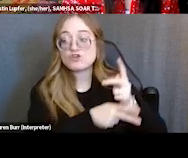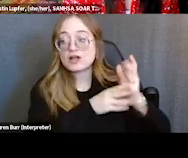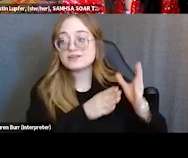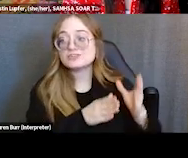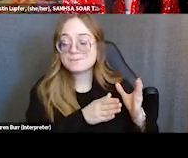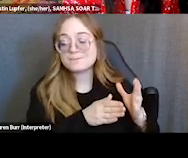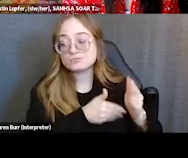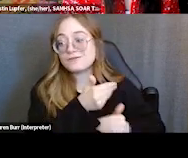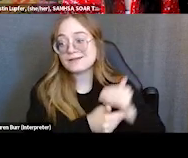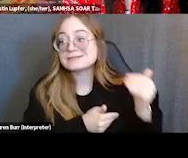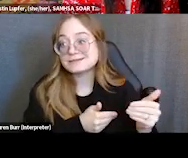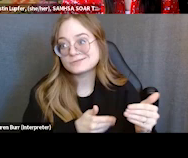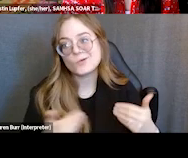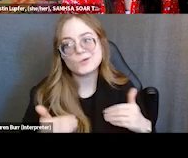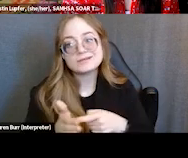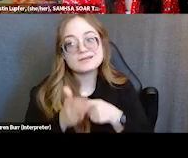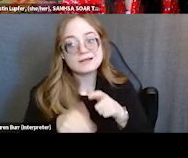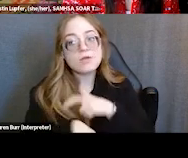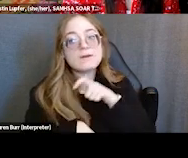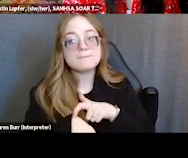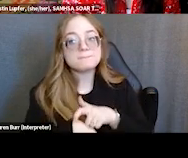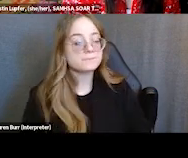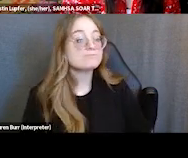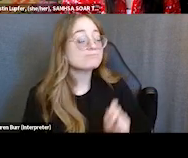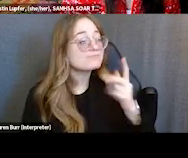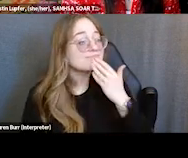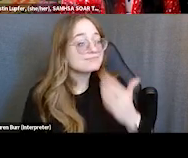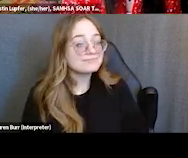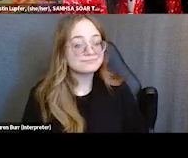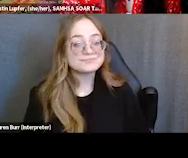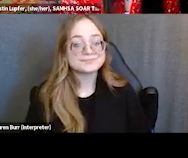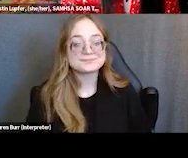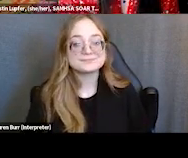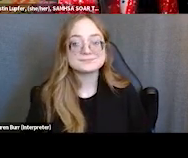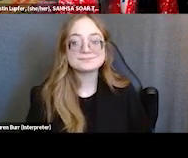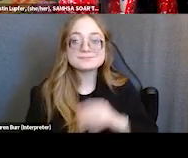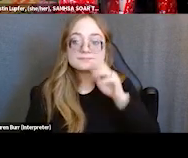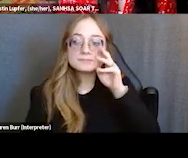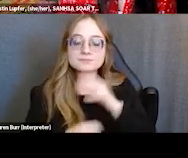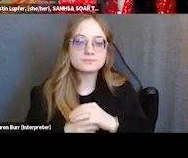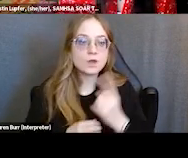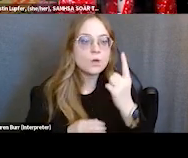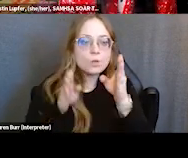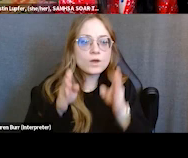Gotcha. All right, thank you. All right, so a question came in that I think Dr. Krishna,